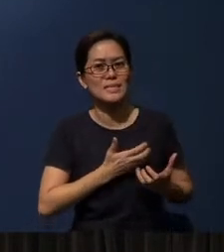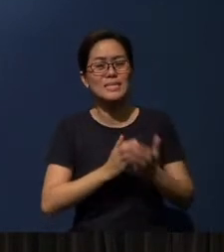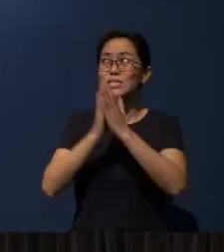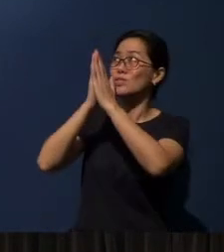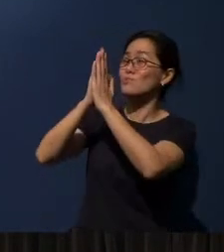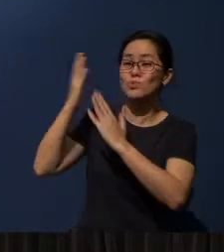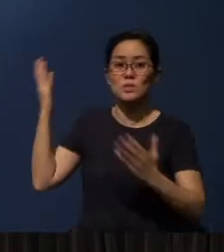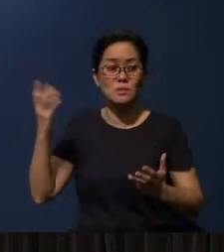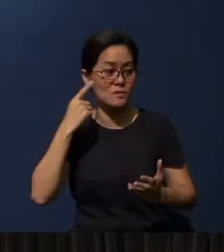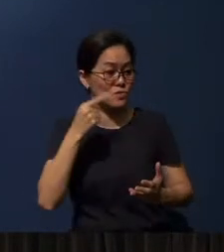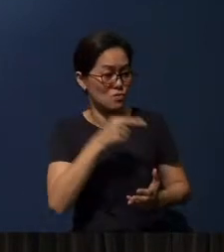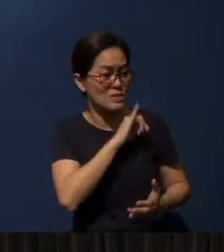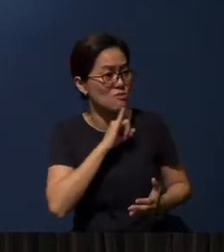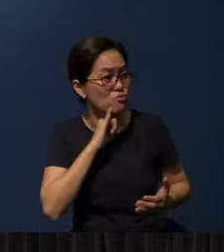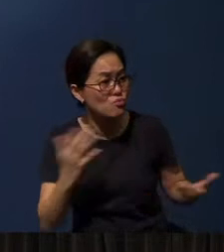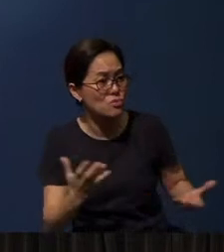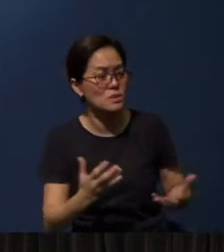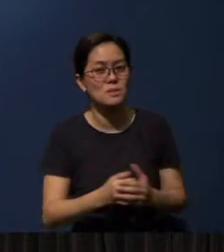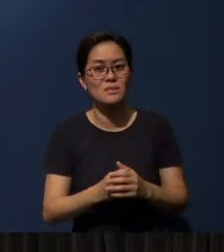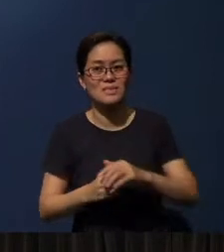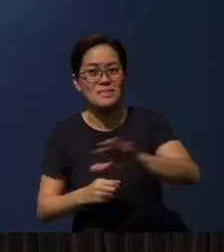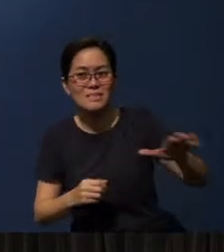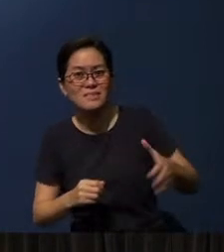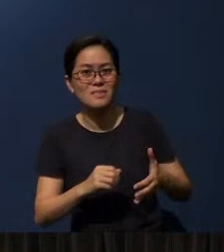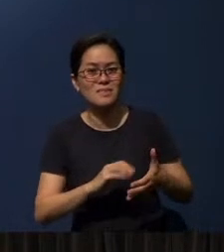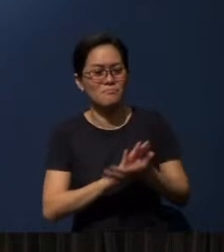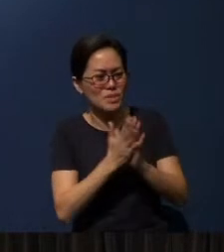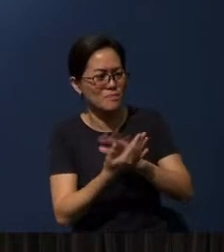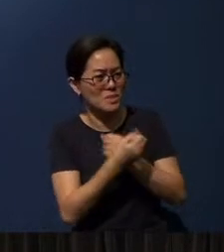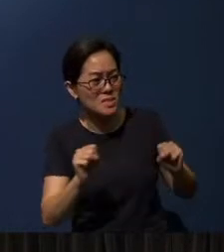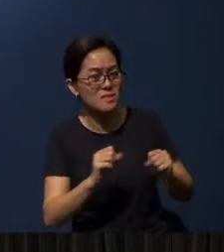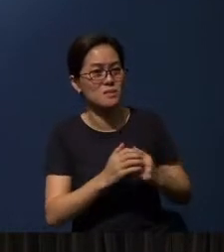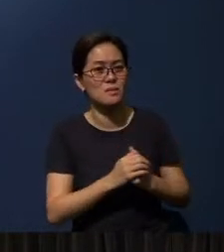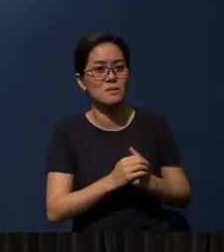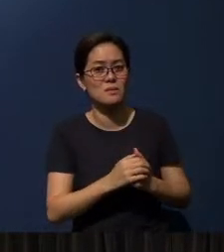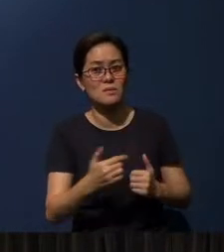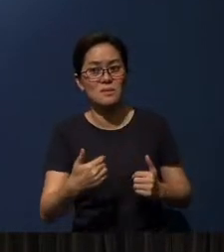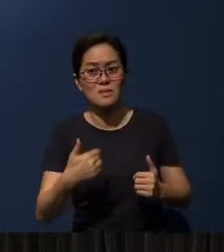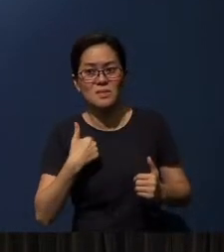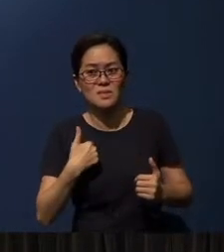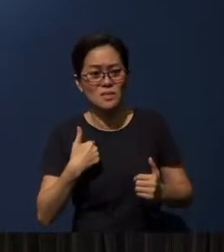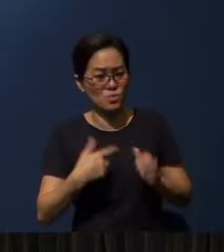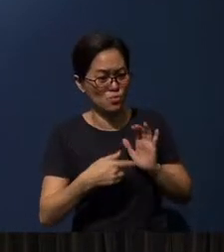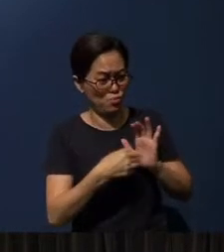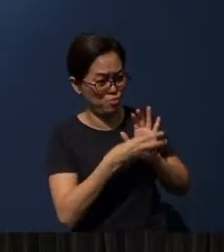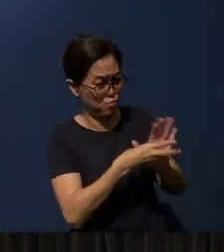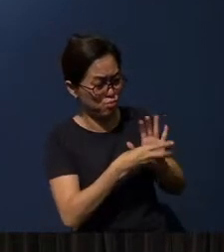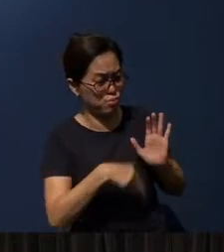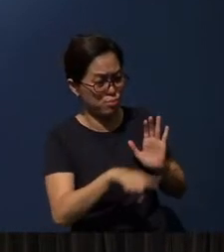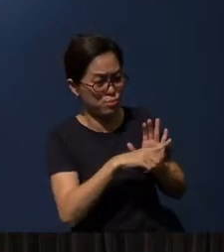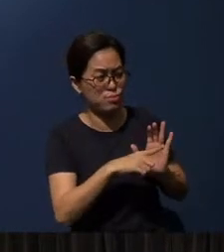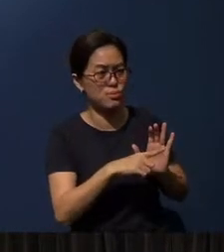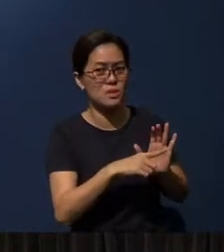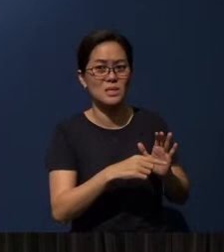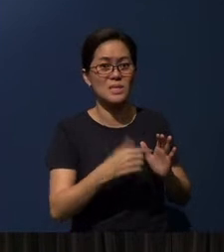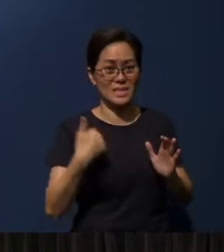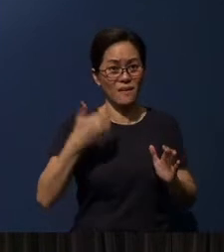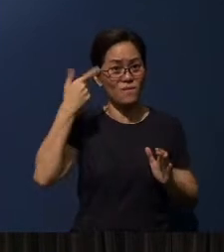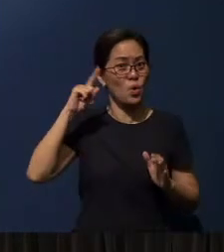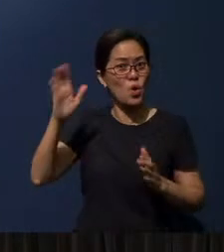for Israel is that they may be saved. For I bear them witness that they have a zeal for God,